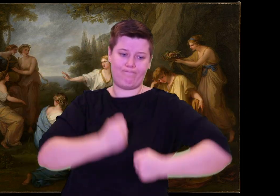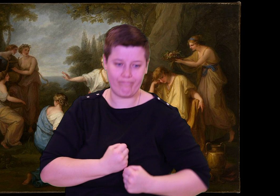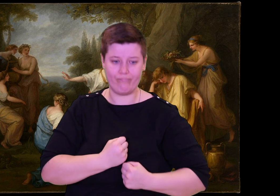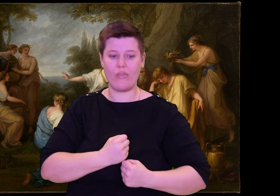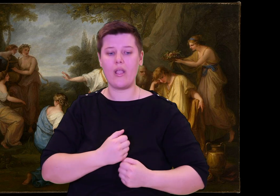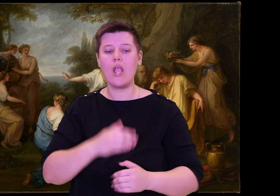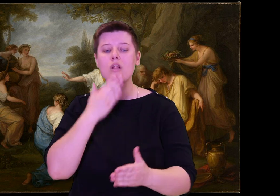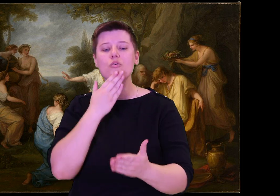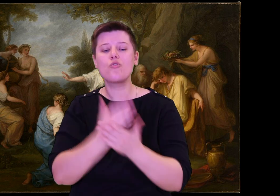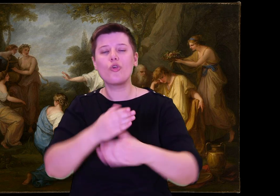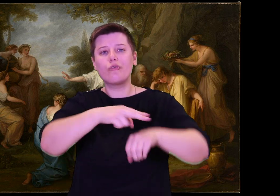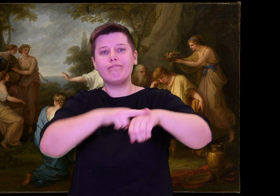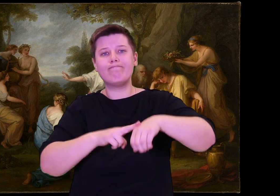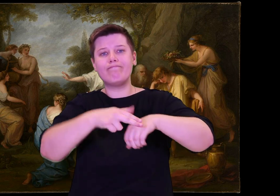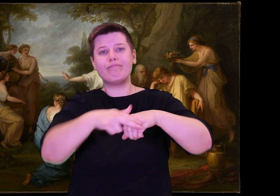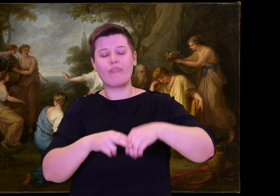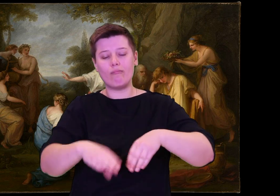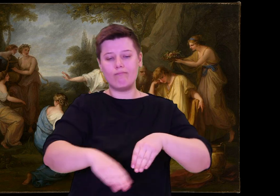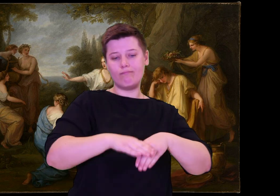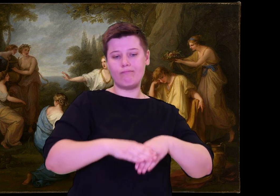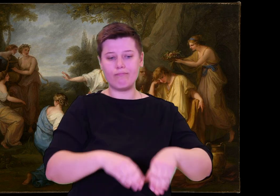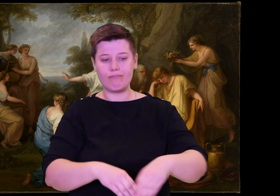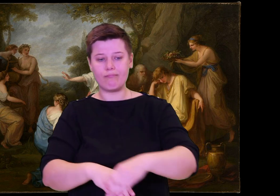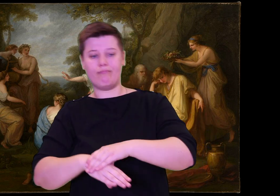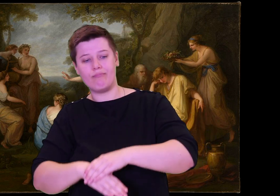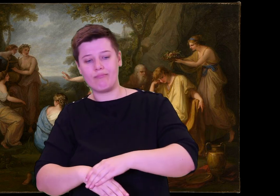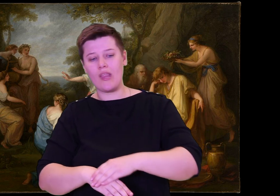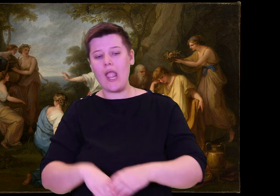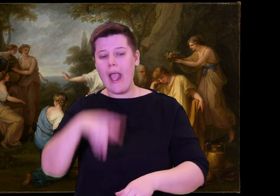courtyard, so it had a view.